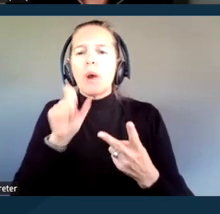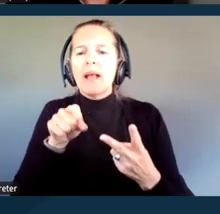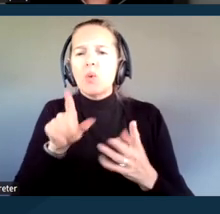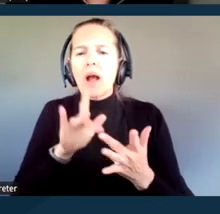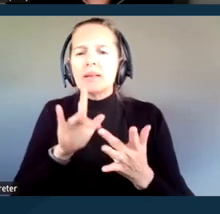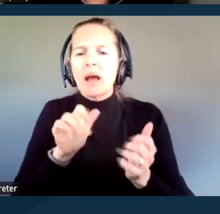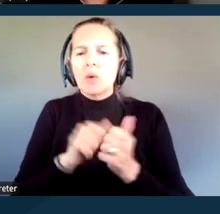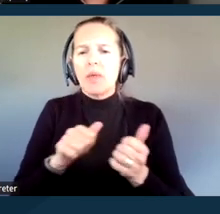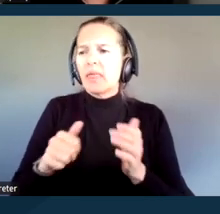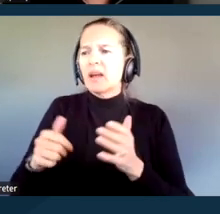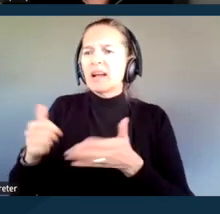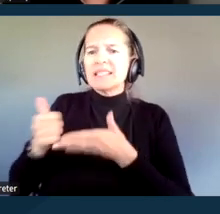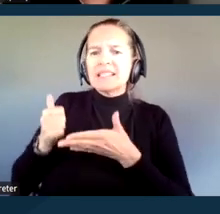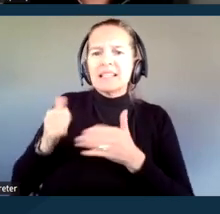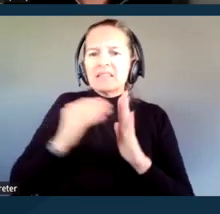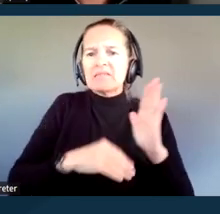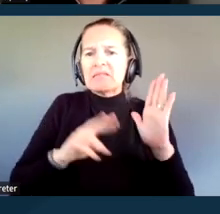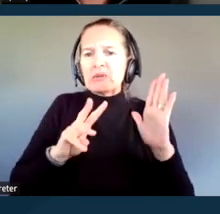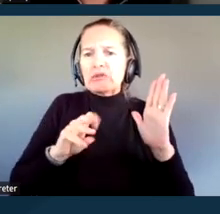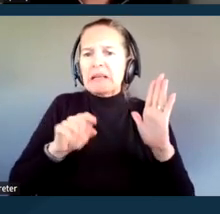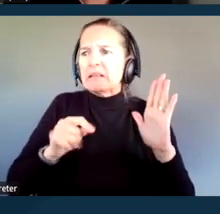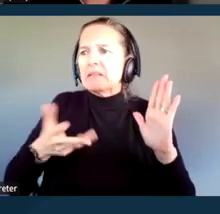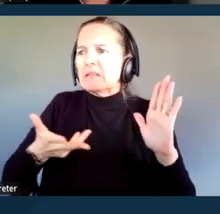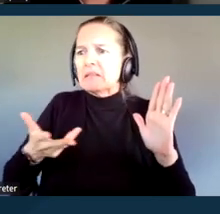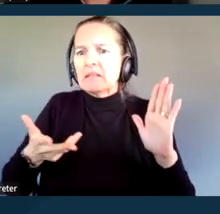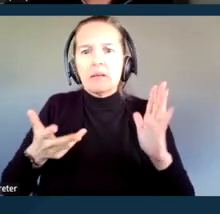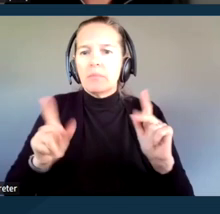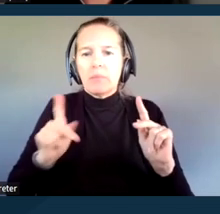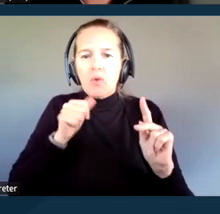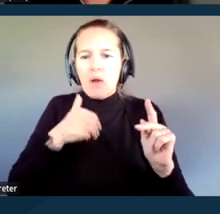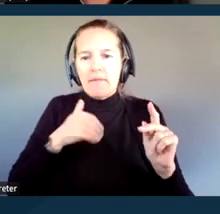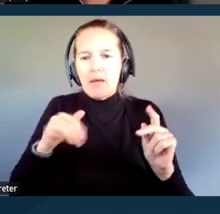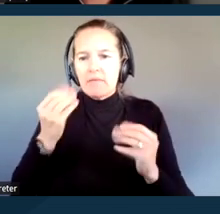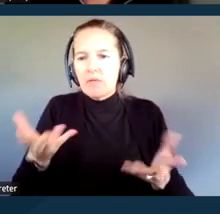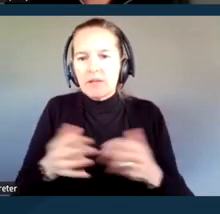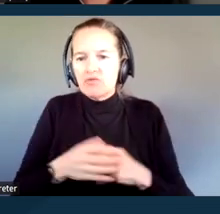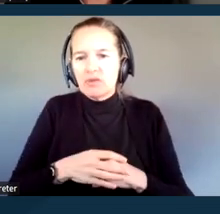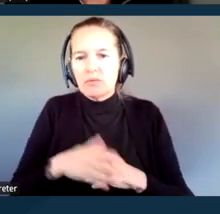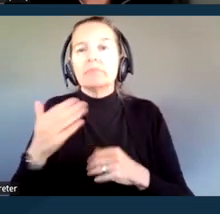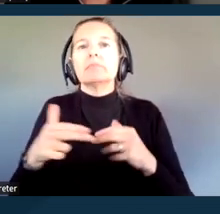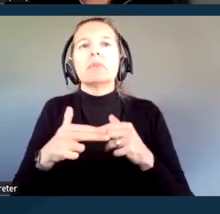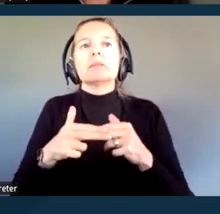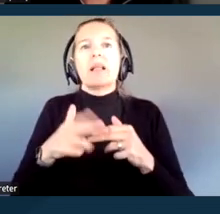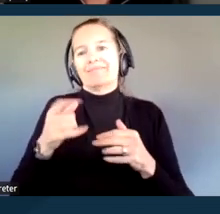So, people just don't have that information. Next slide. And this is my last slide.